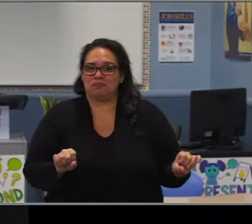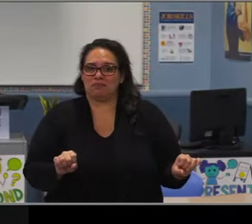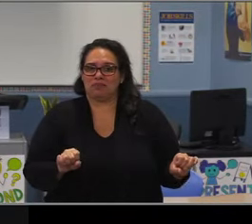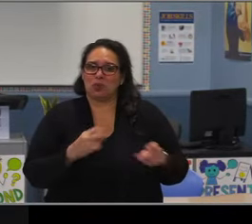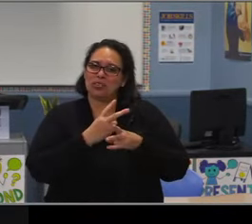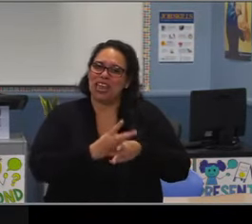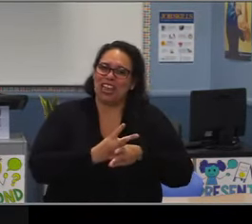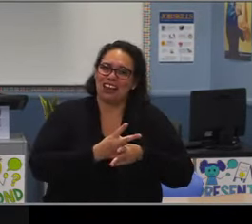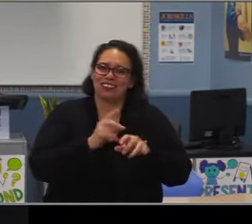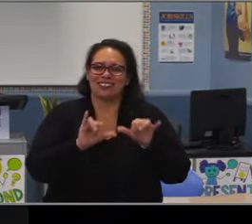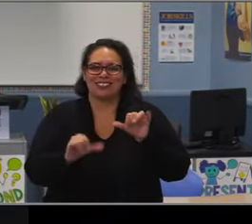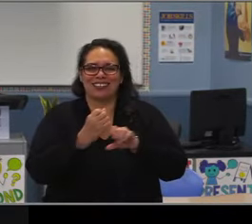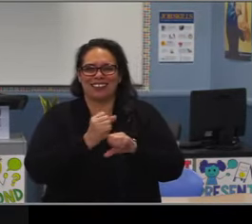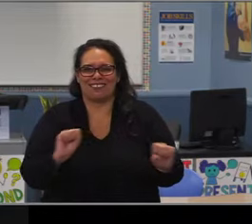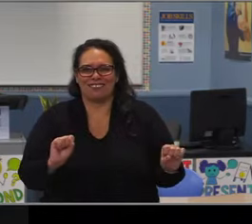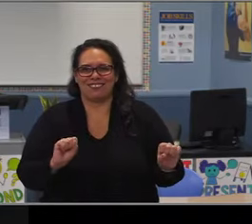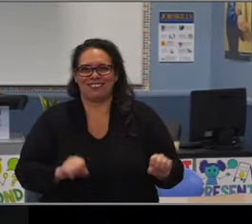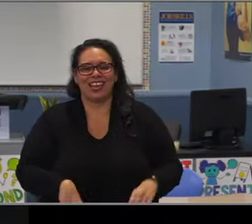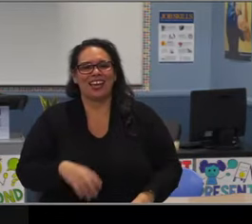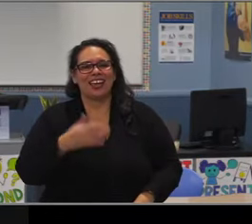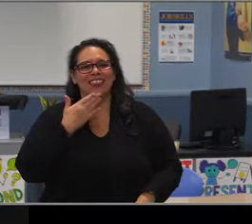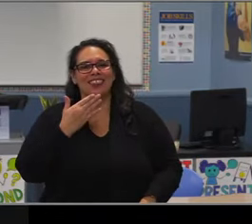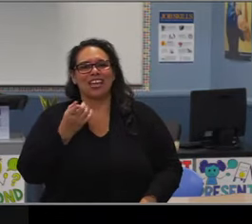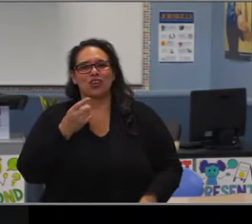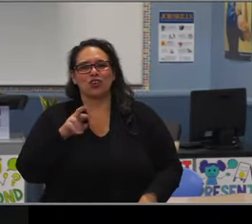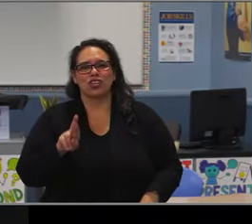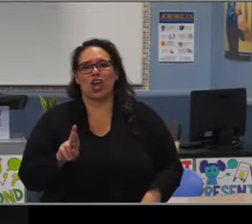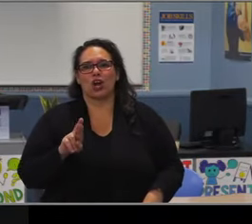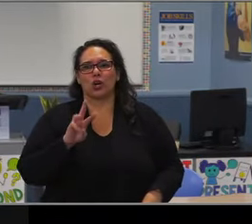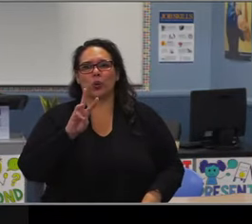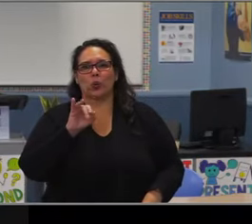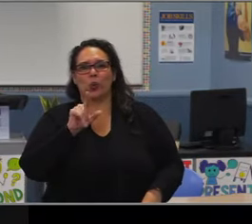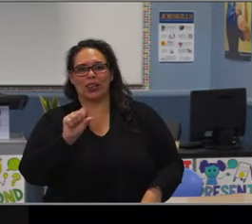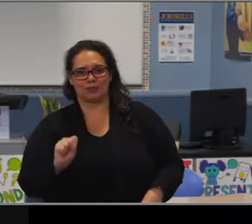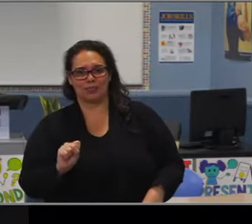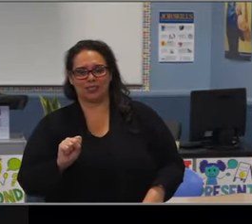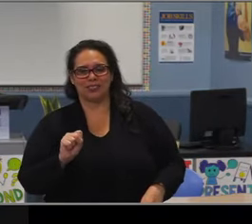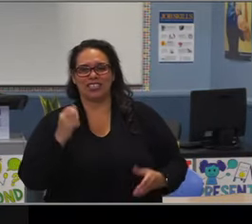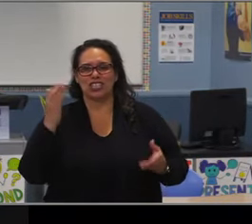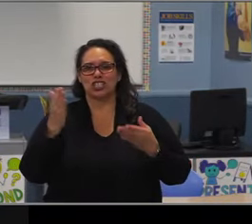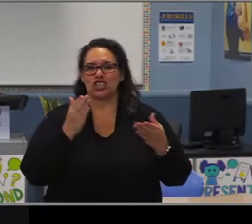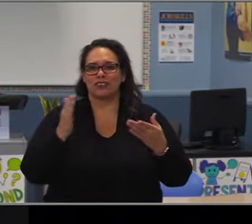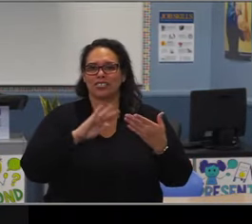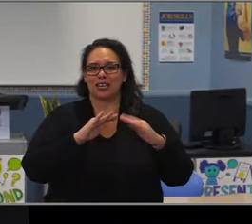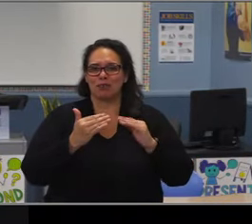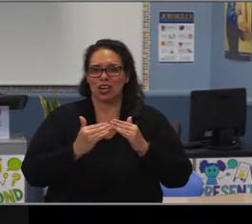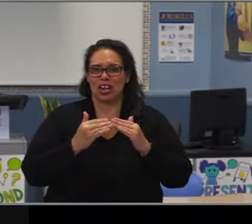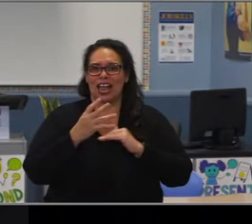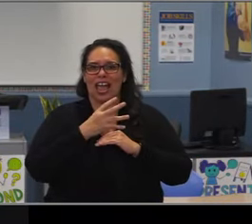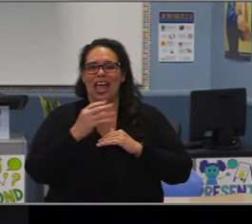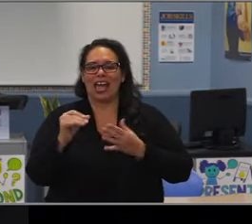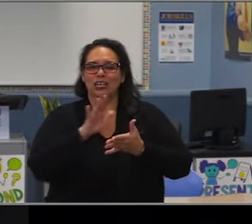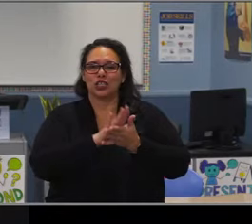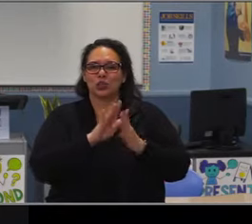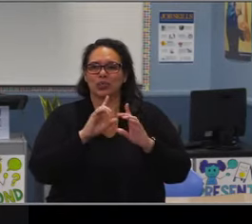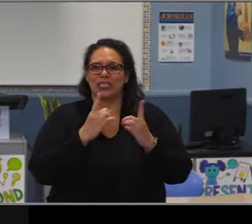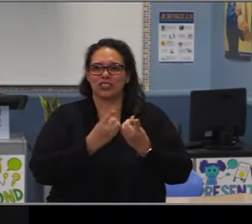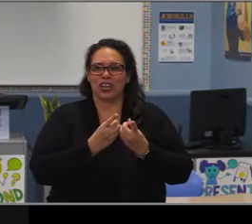in the school system. The impact that you have had on this school district will serve our students well for generations to come.